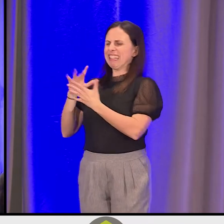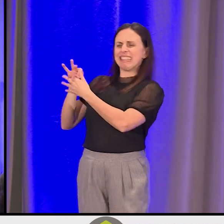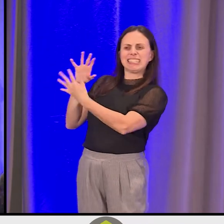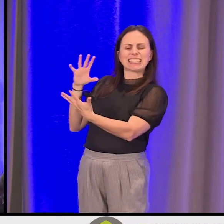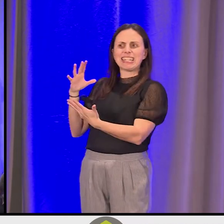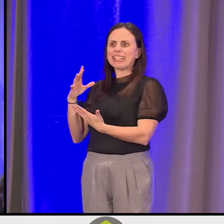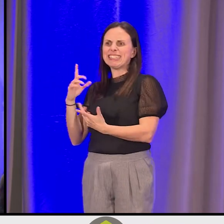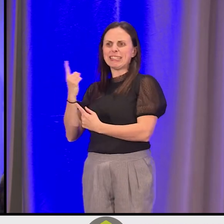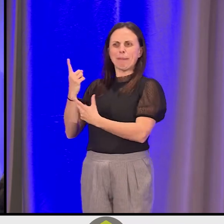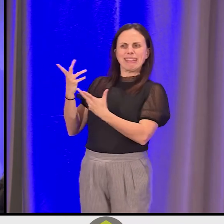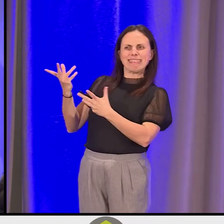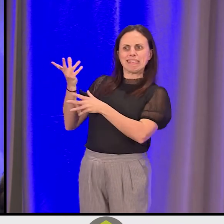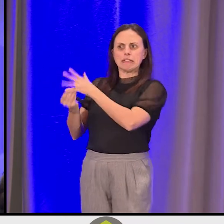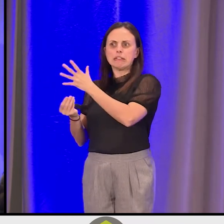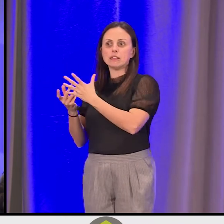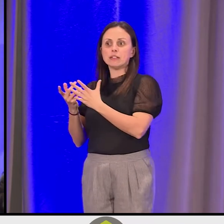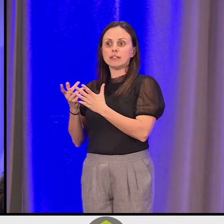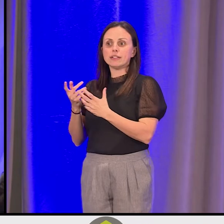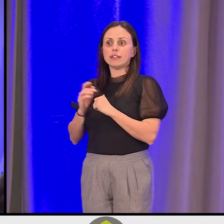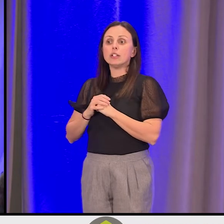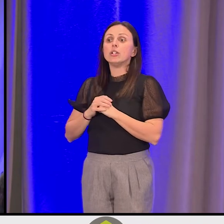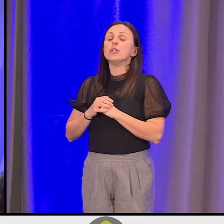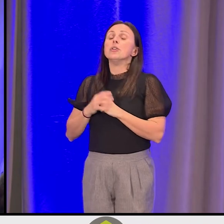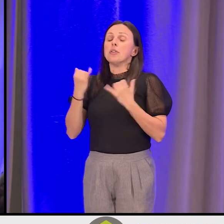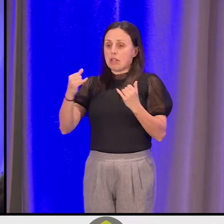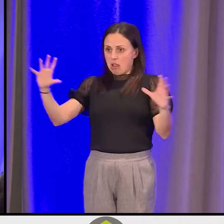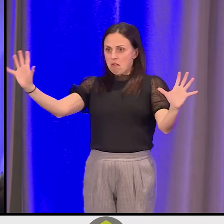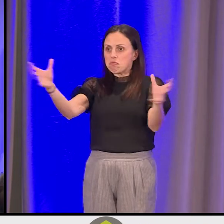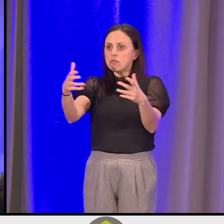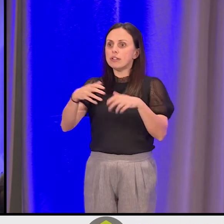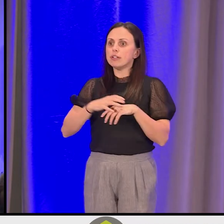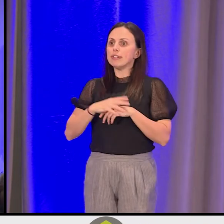that something will happen. And so coming together, seeing that video